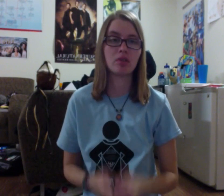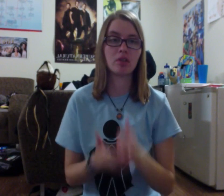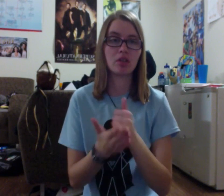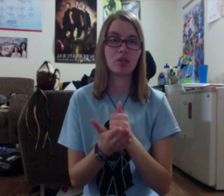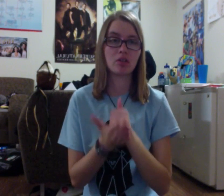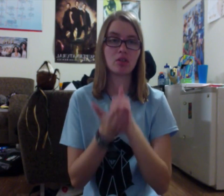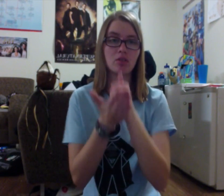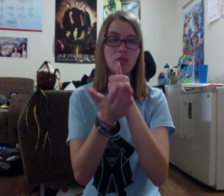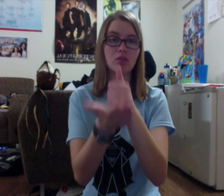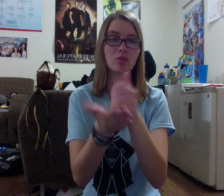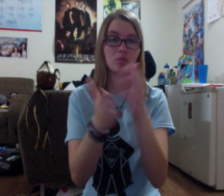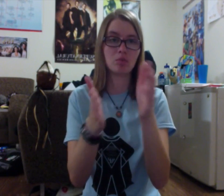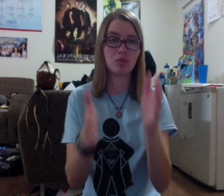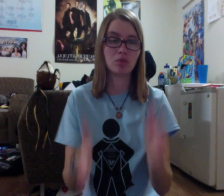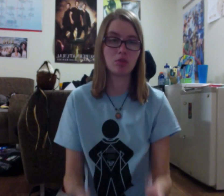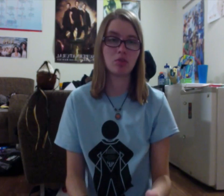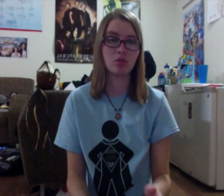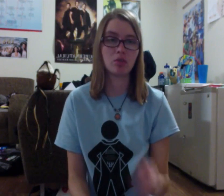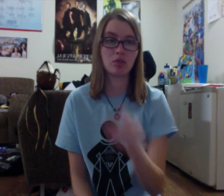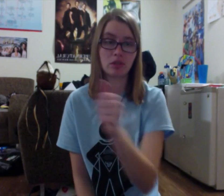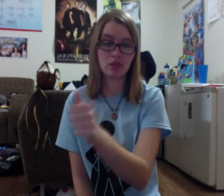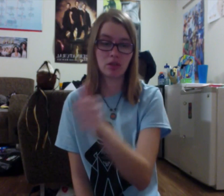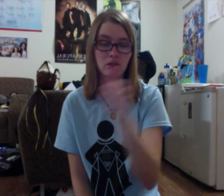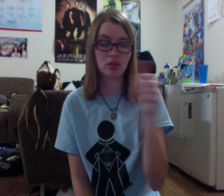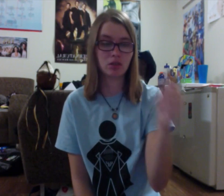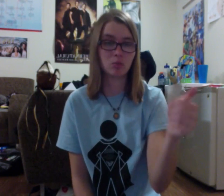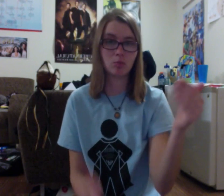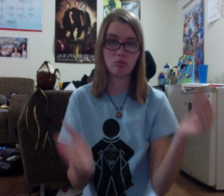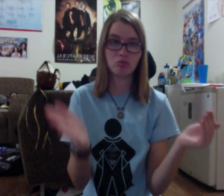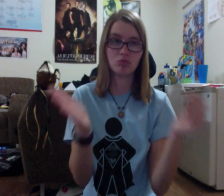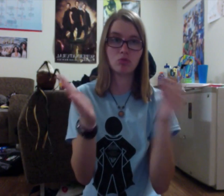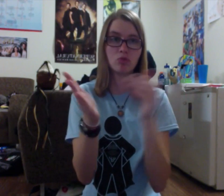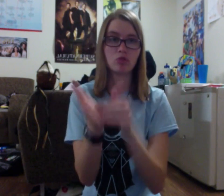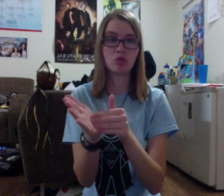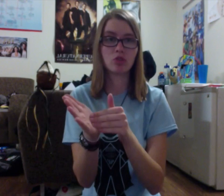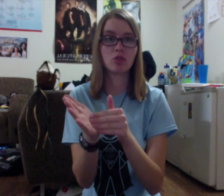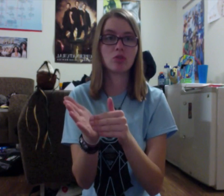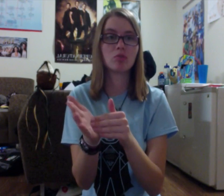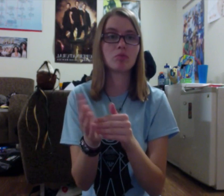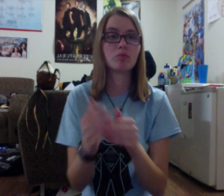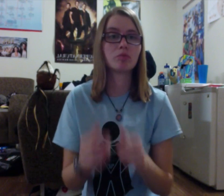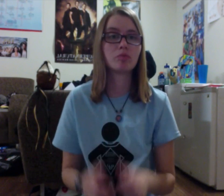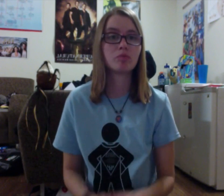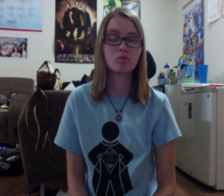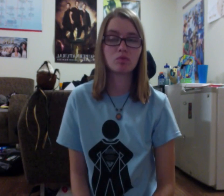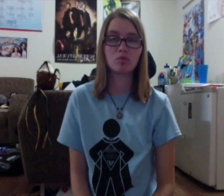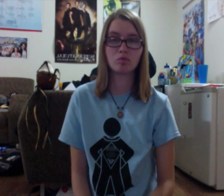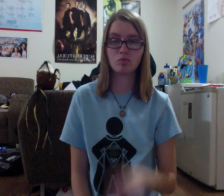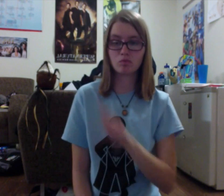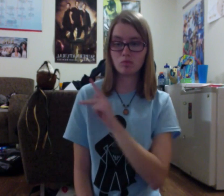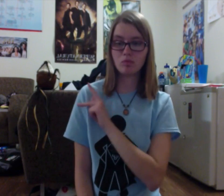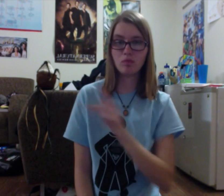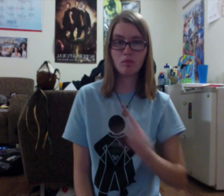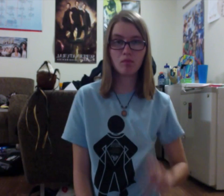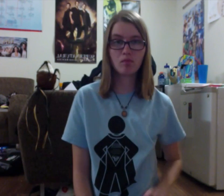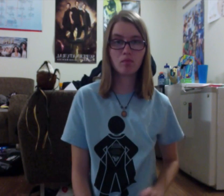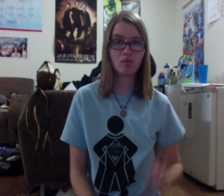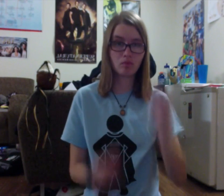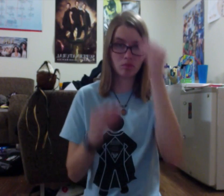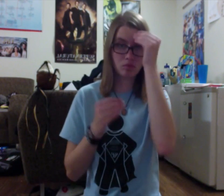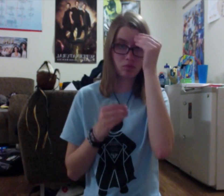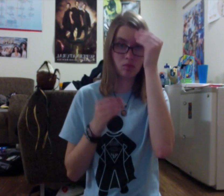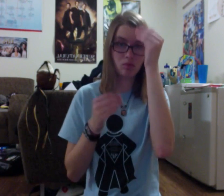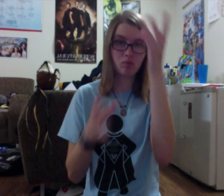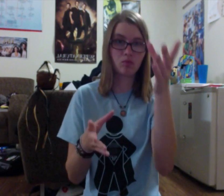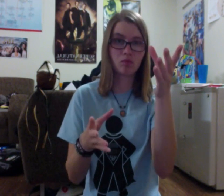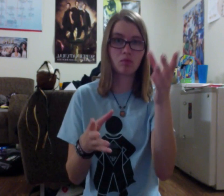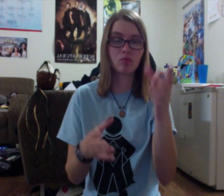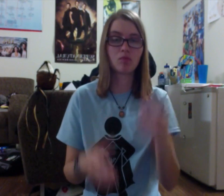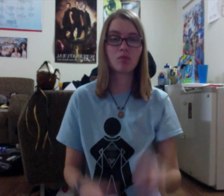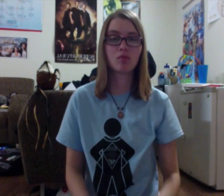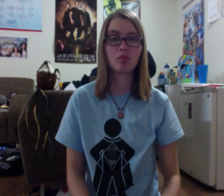and their helper returned to Addis Ababa to inform the Emperor.